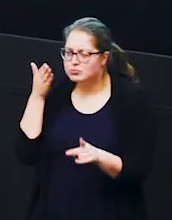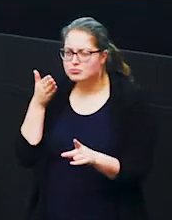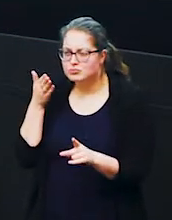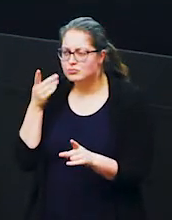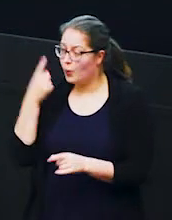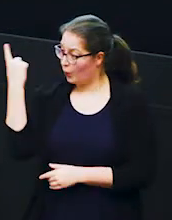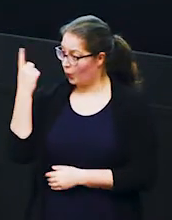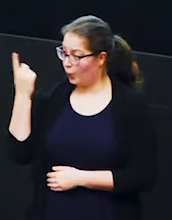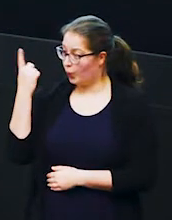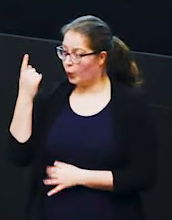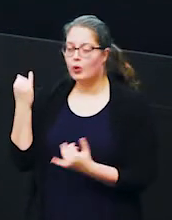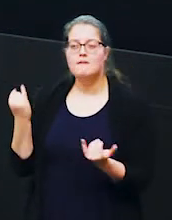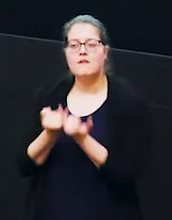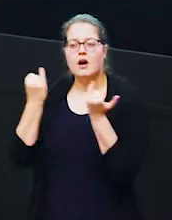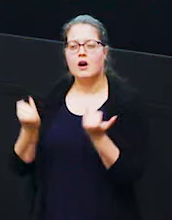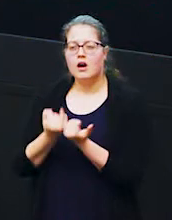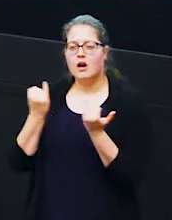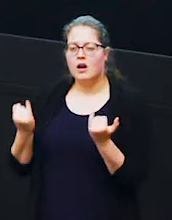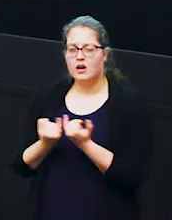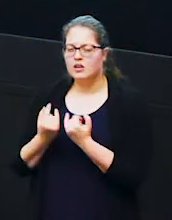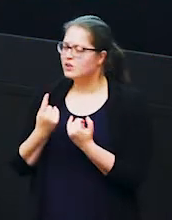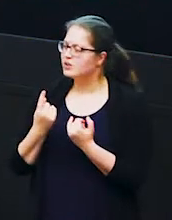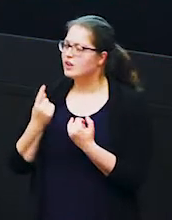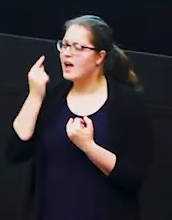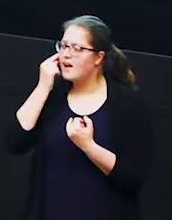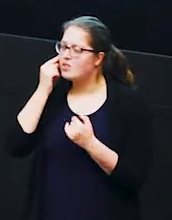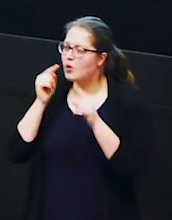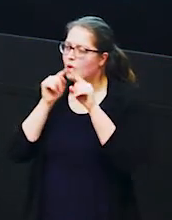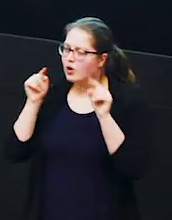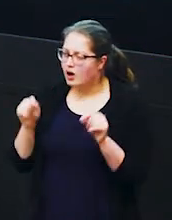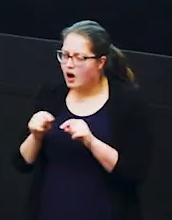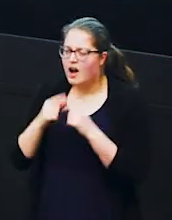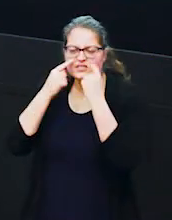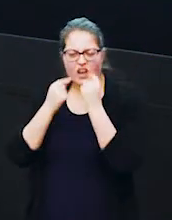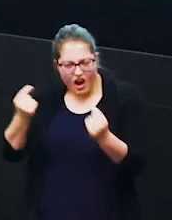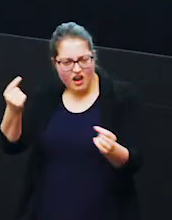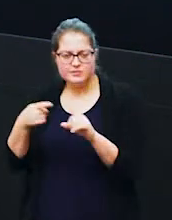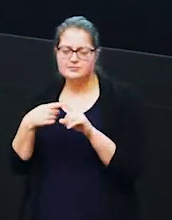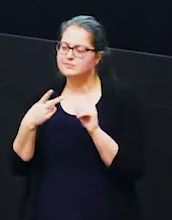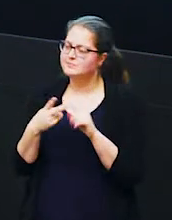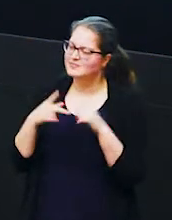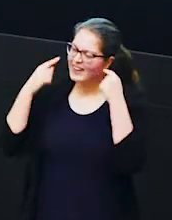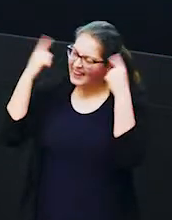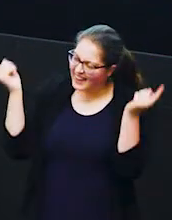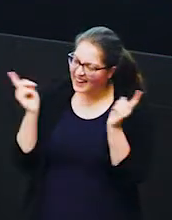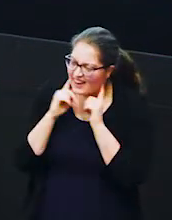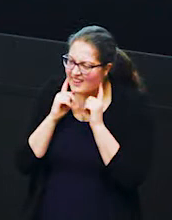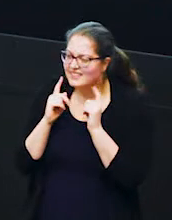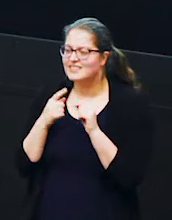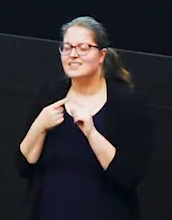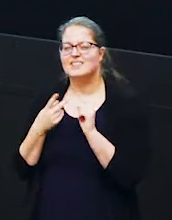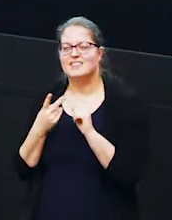who was sparring so who is this elephant so look at those tusks look at those ears who is sparring